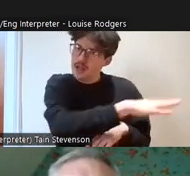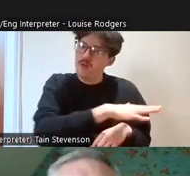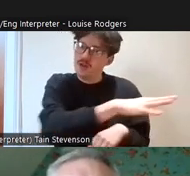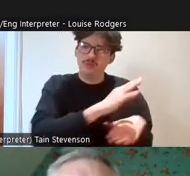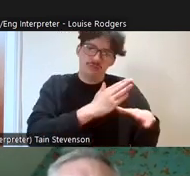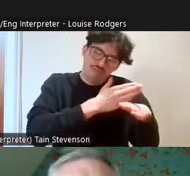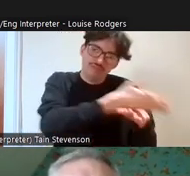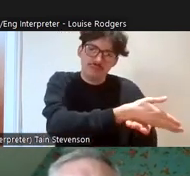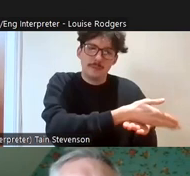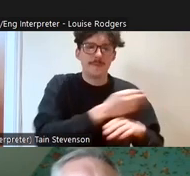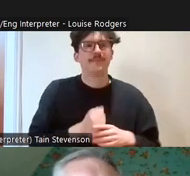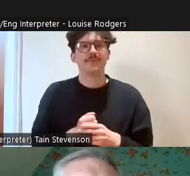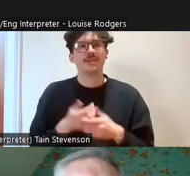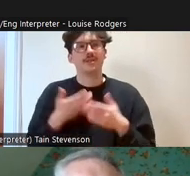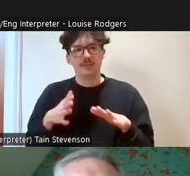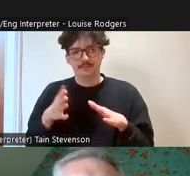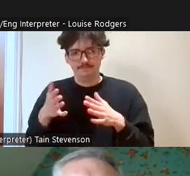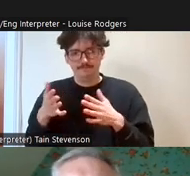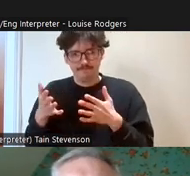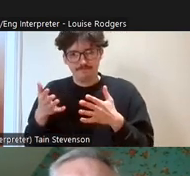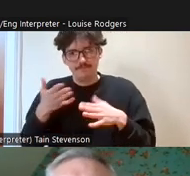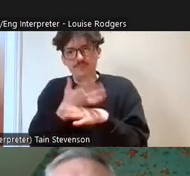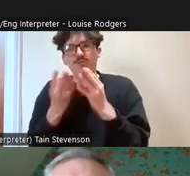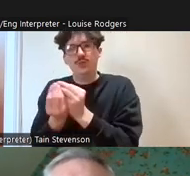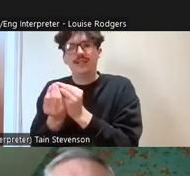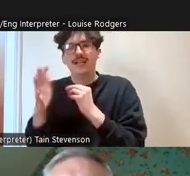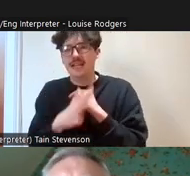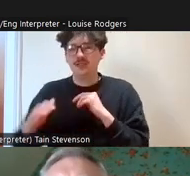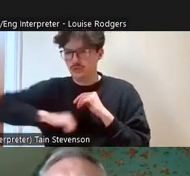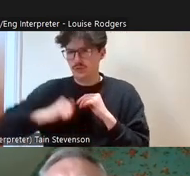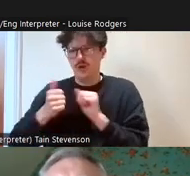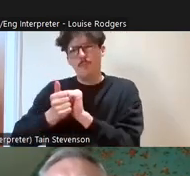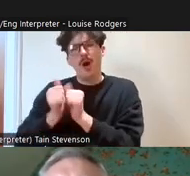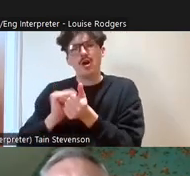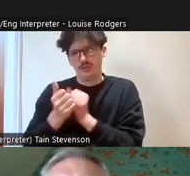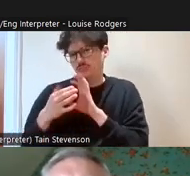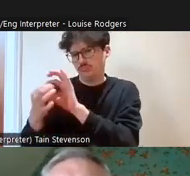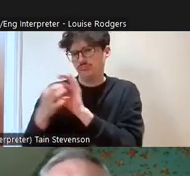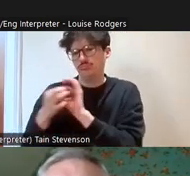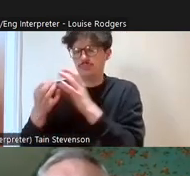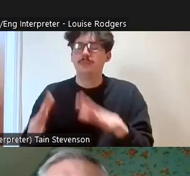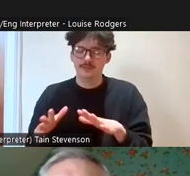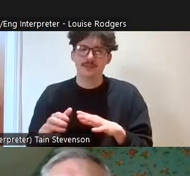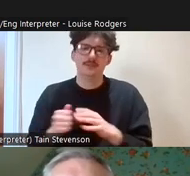by NatureScot. So, you know, it's very much a partnership. The parameters of the campaign